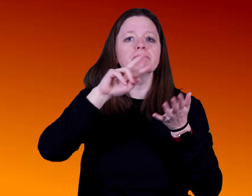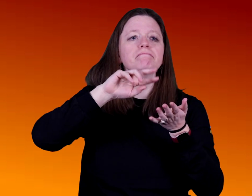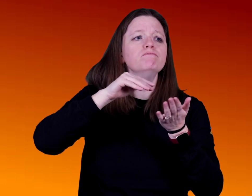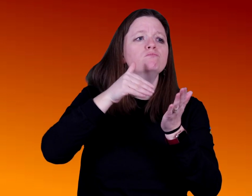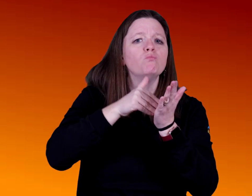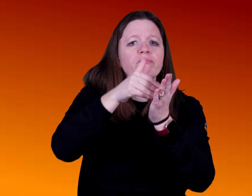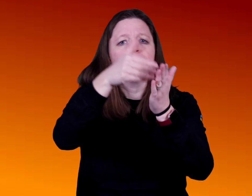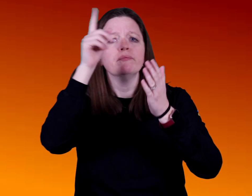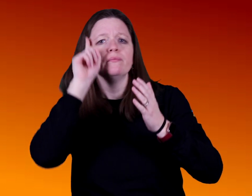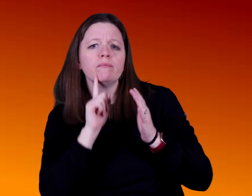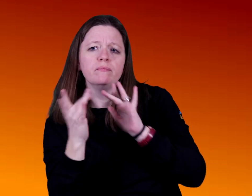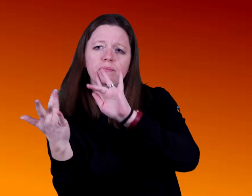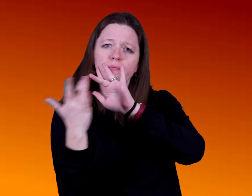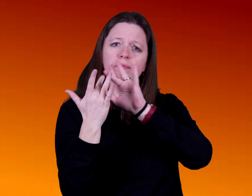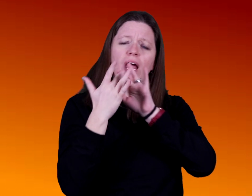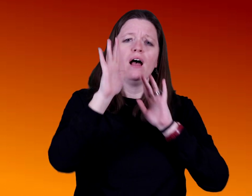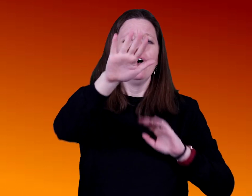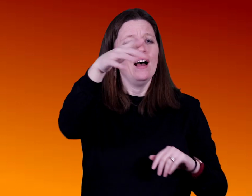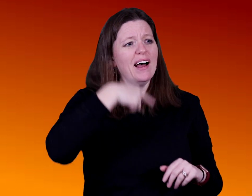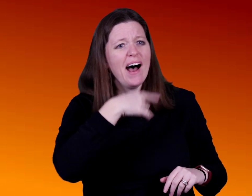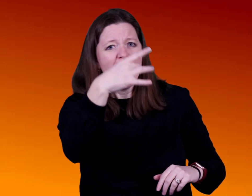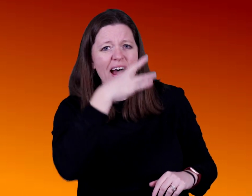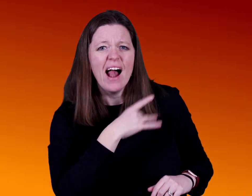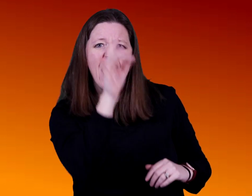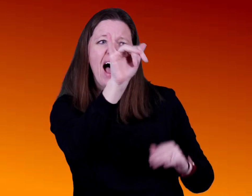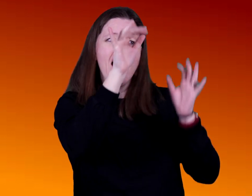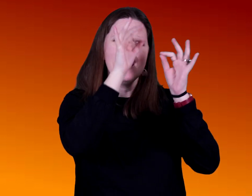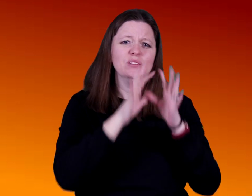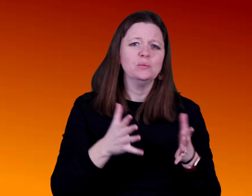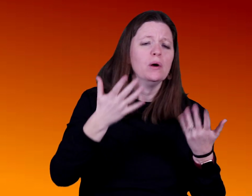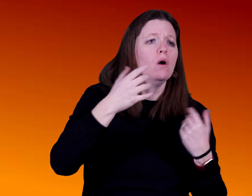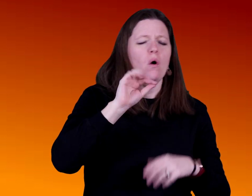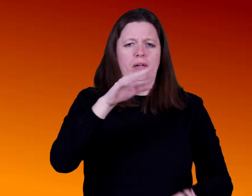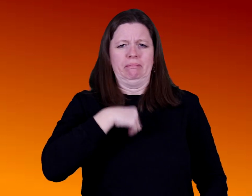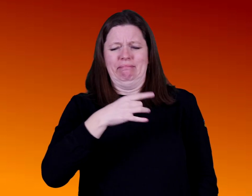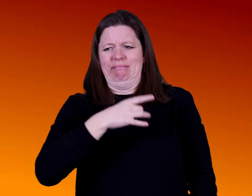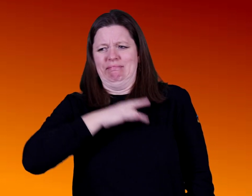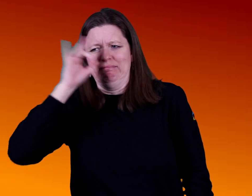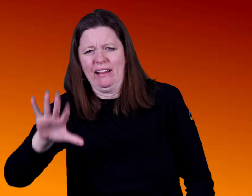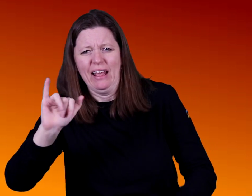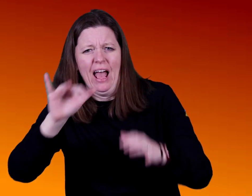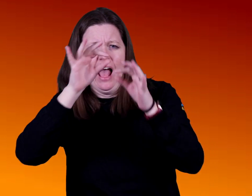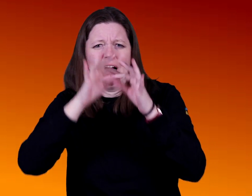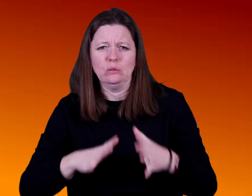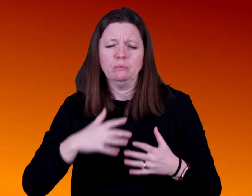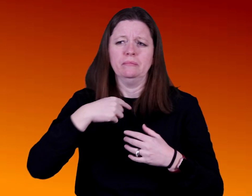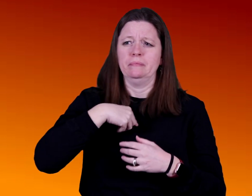There are times where we get contacted about if an interpreter was a good fit or not,